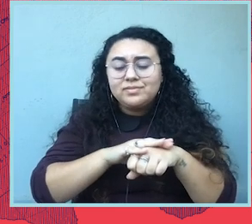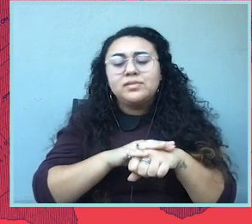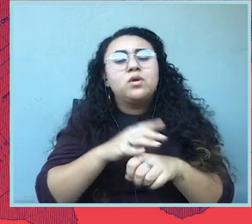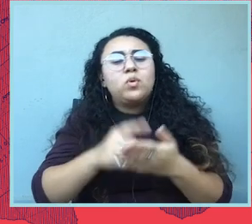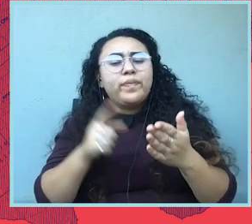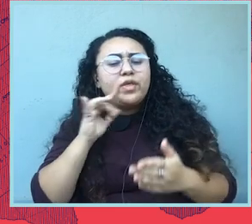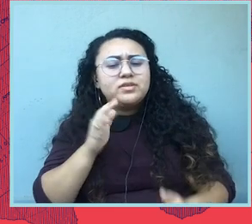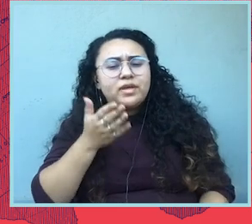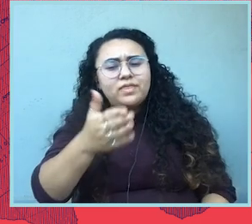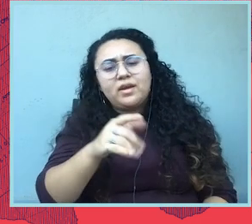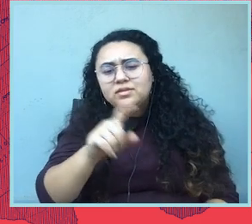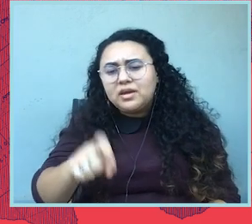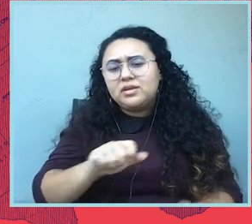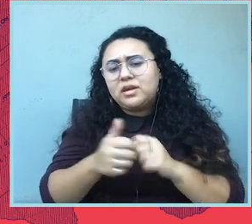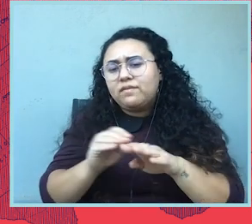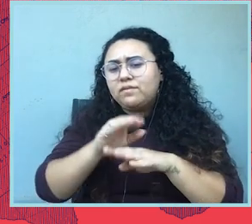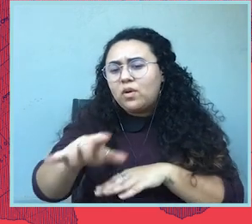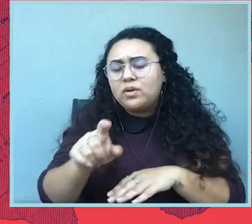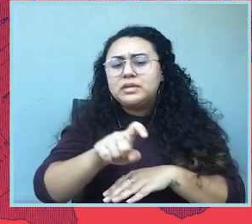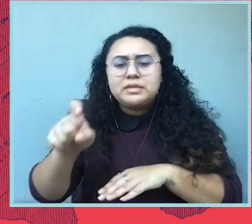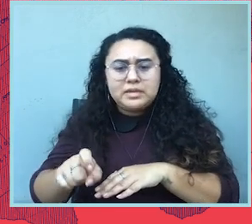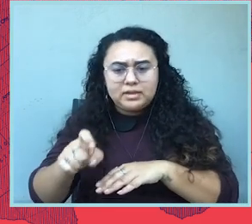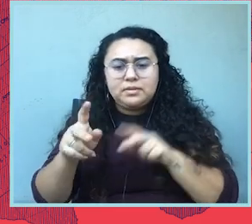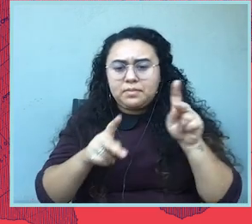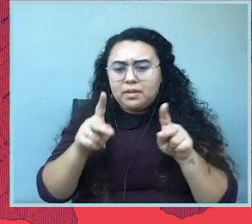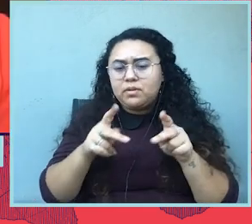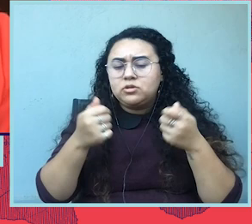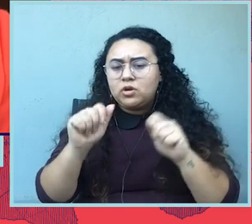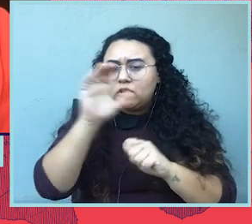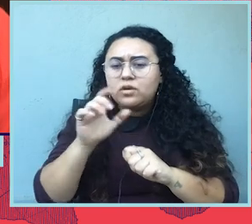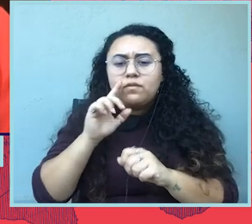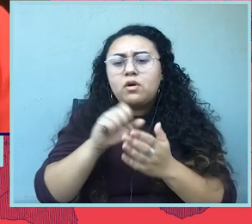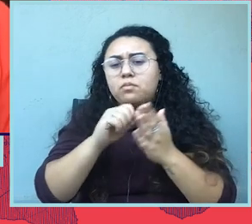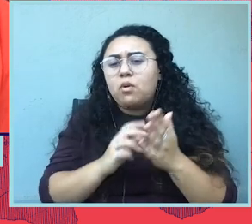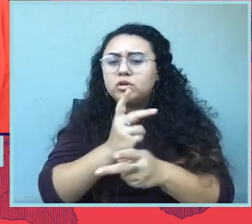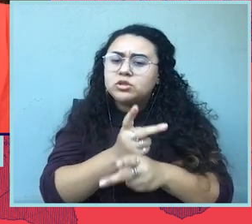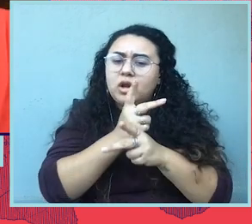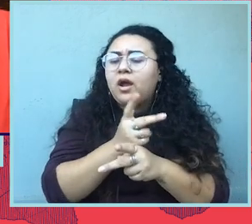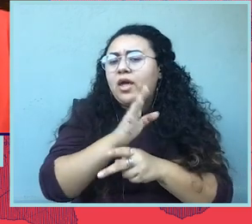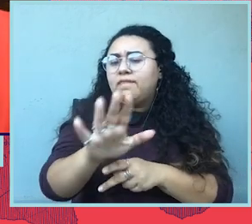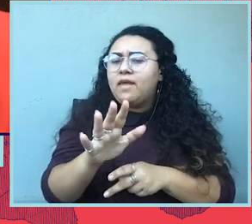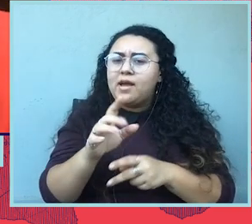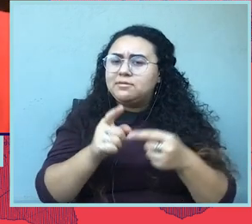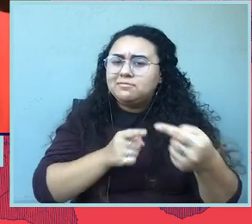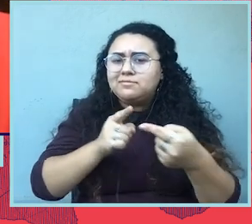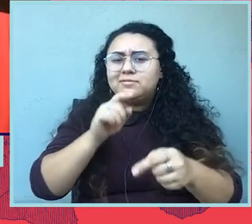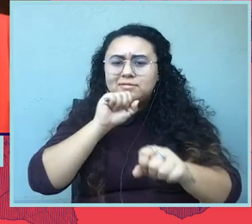Can you tell us a bit about how it's affected Texans seeking abortion care and what kinds of hard they've been facing? Sure.